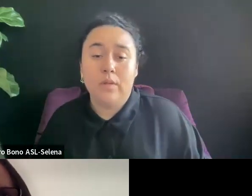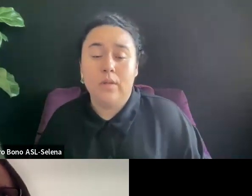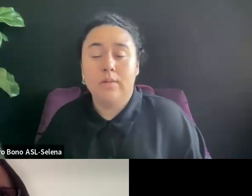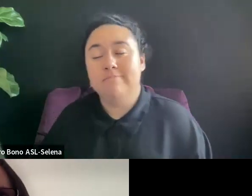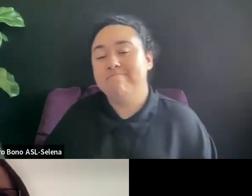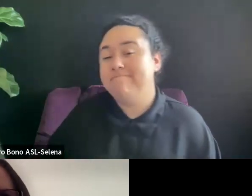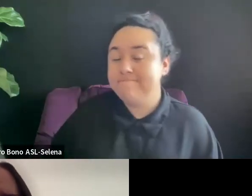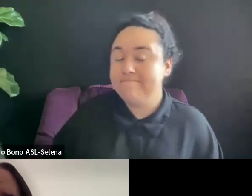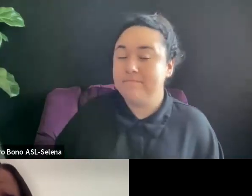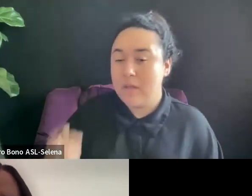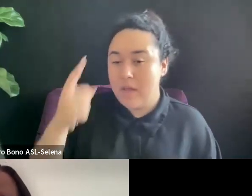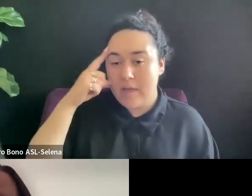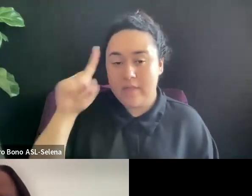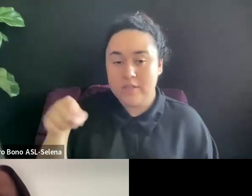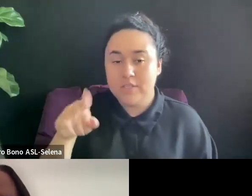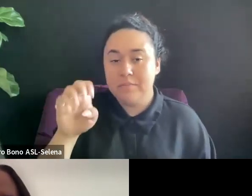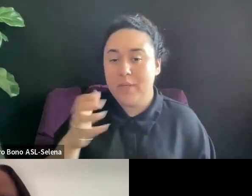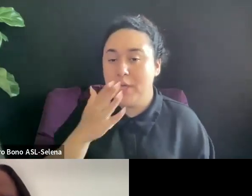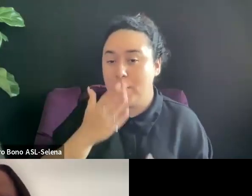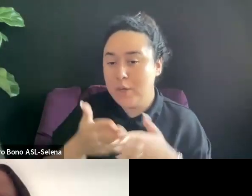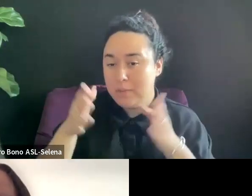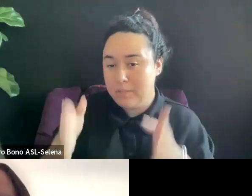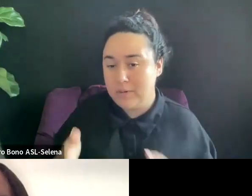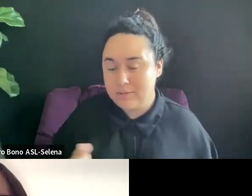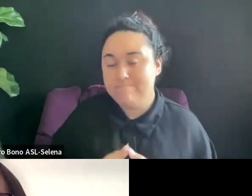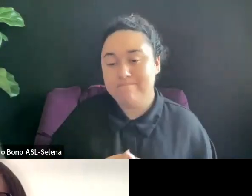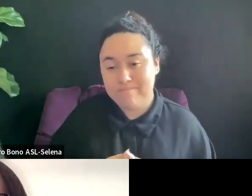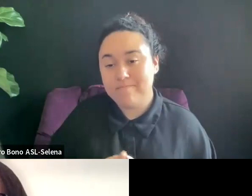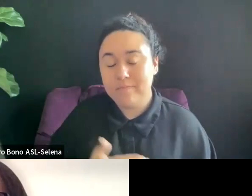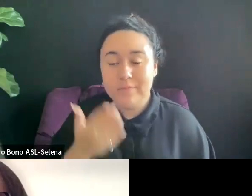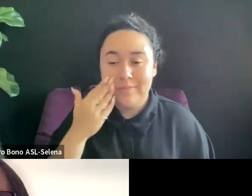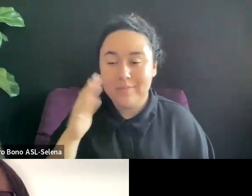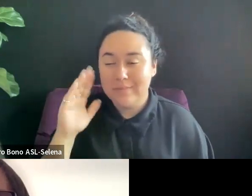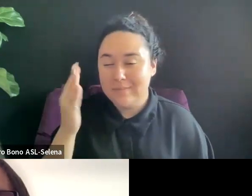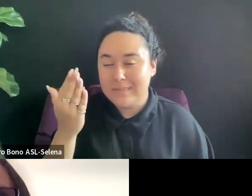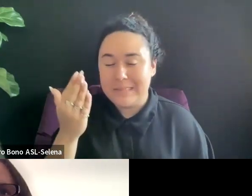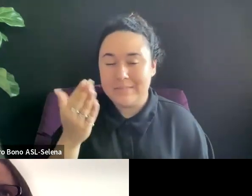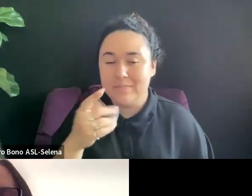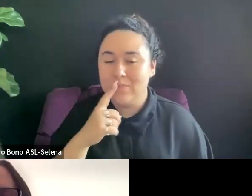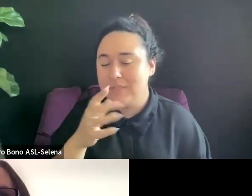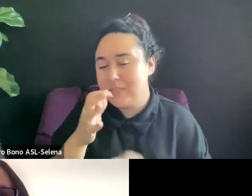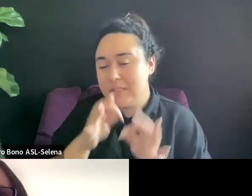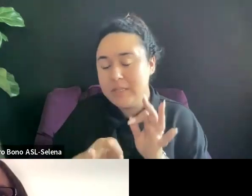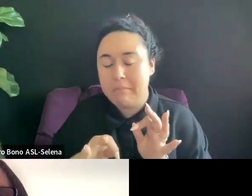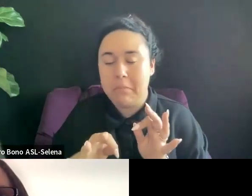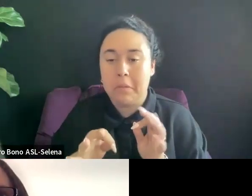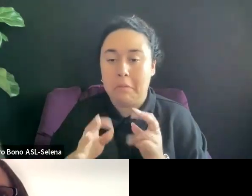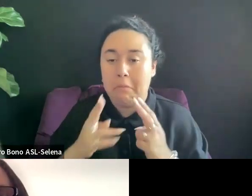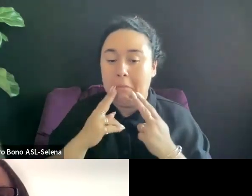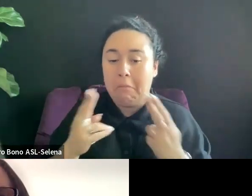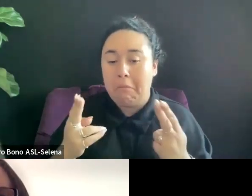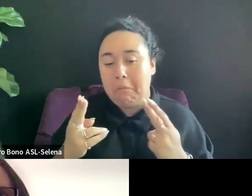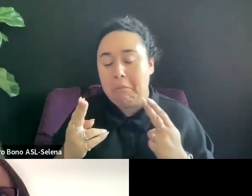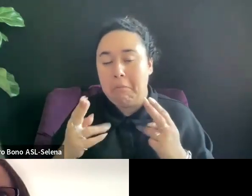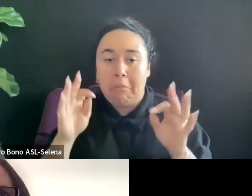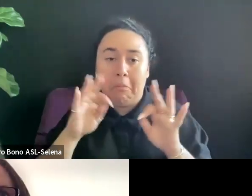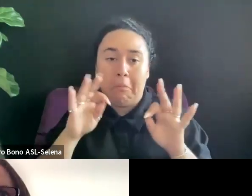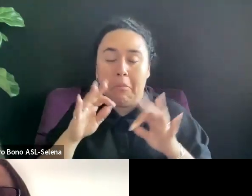I MEAN I KNOW IT SOUNDS REALLY SIMPLE AND NAIVE.